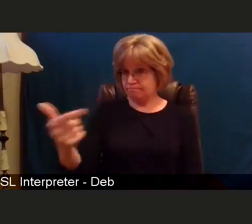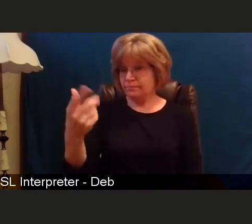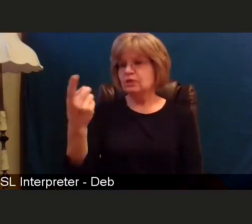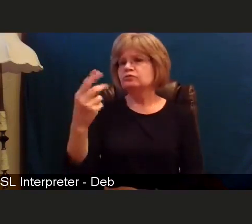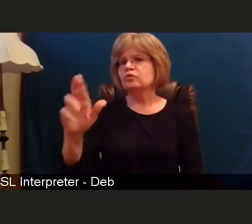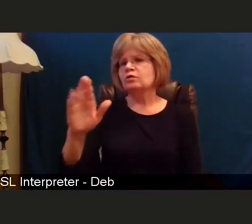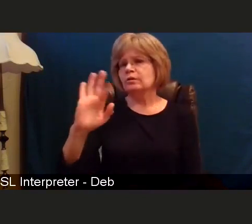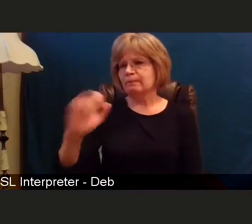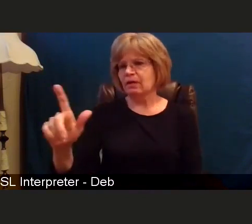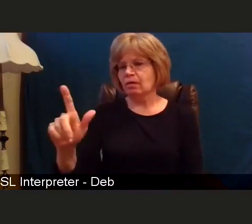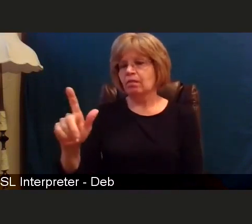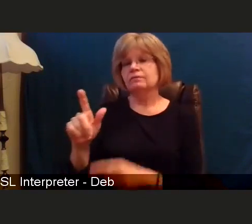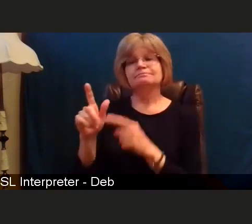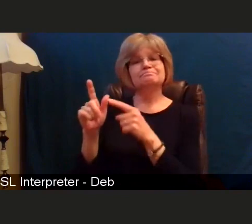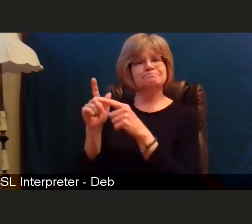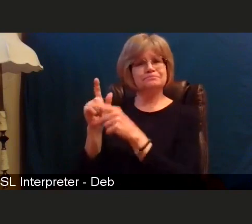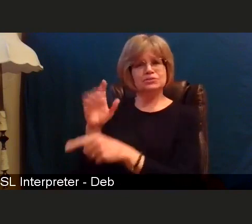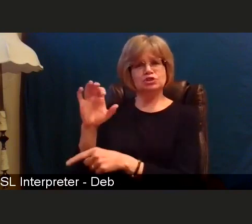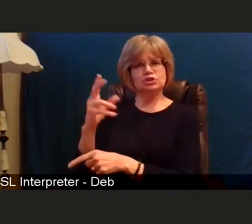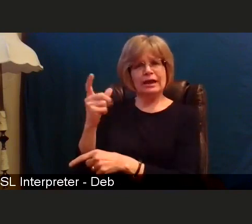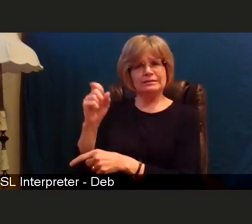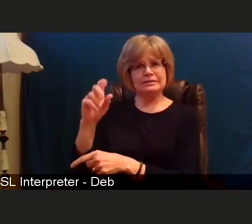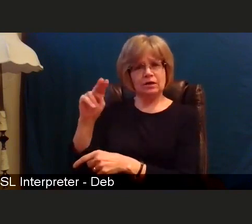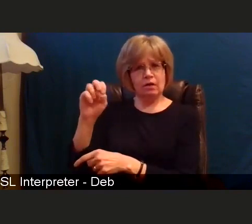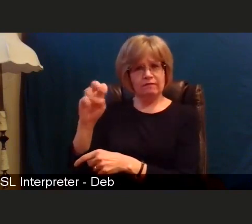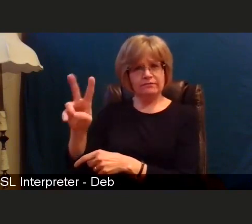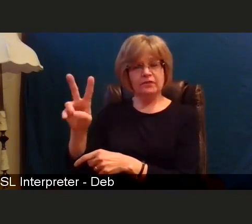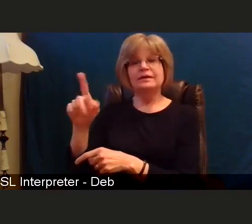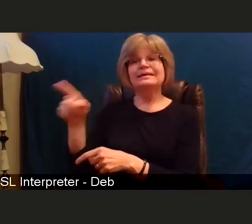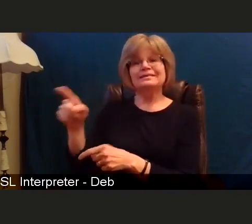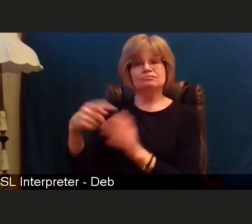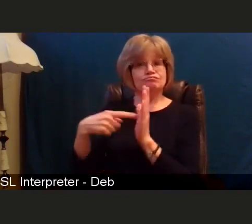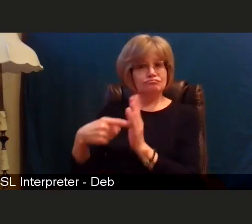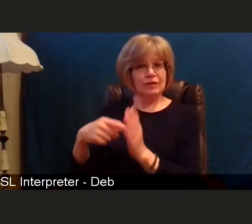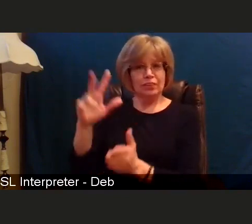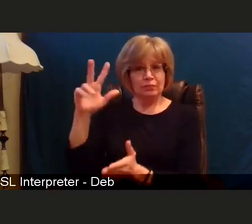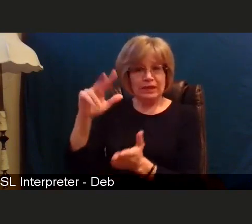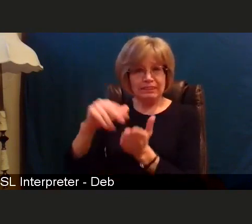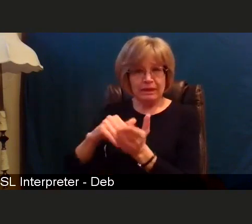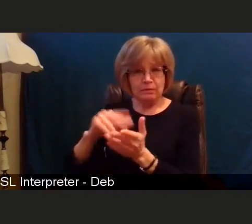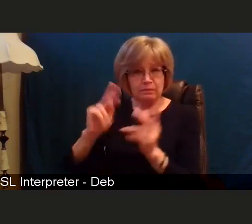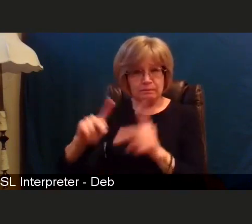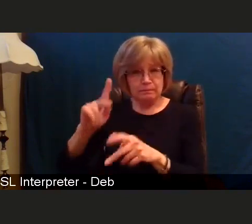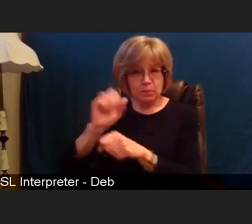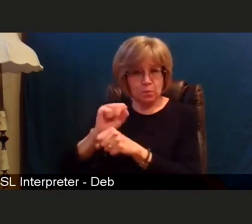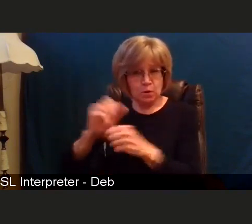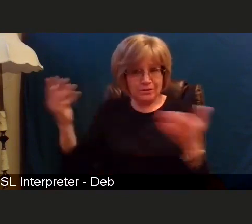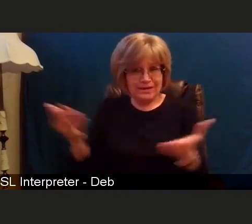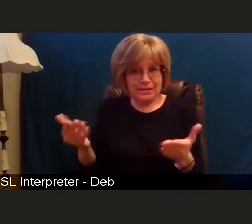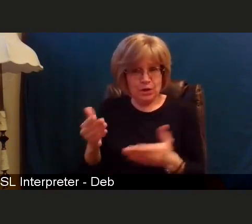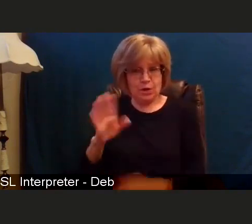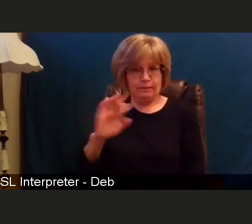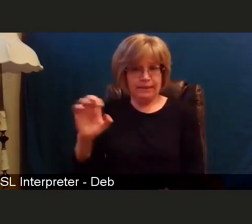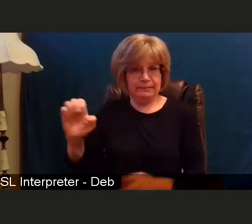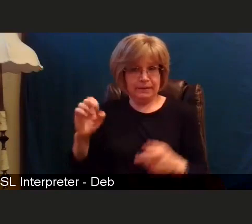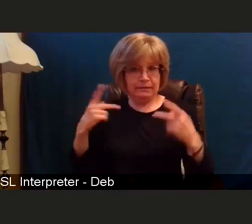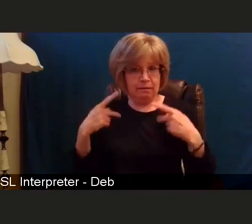he represents the 3000 people who work here at Beebe Healthcare. I know that he's been at the front of it